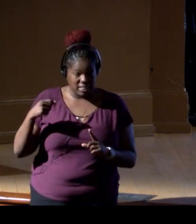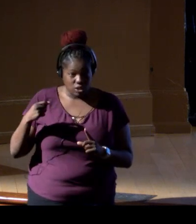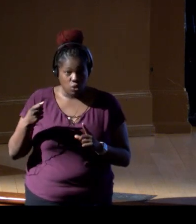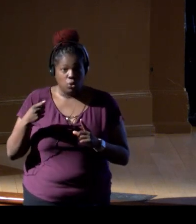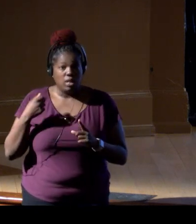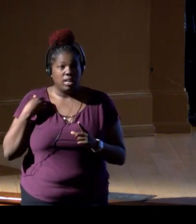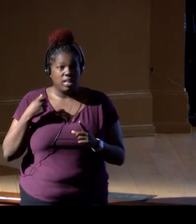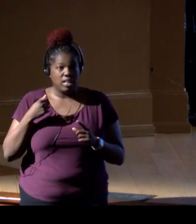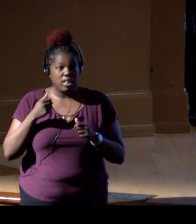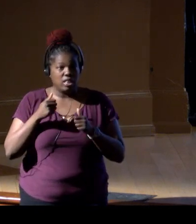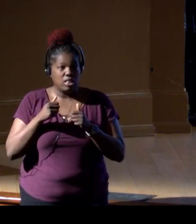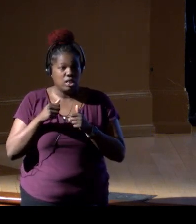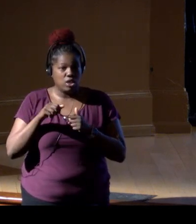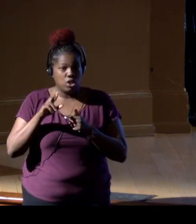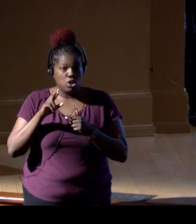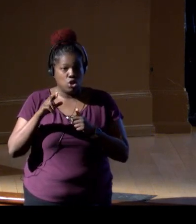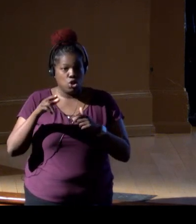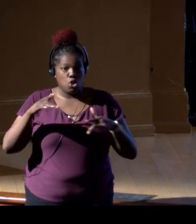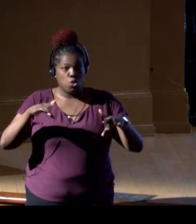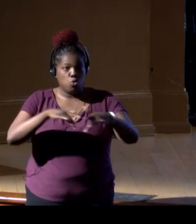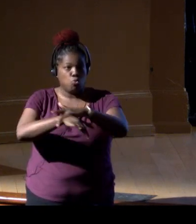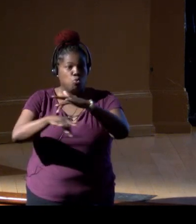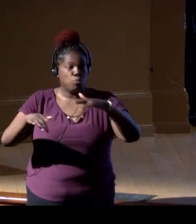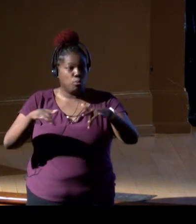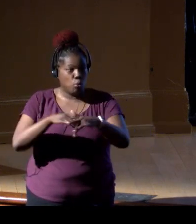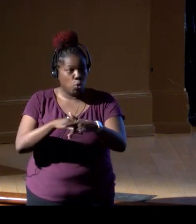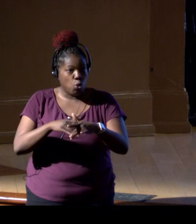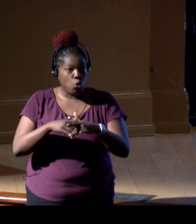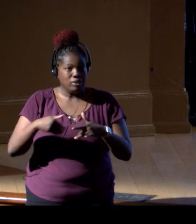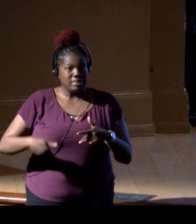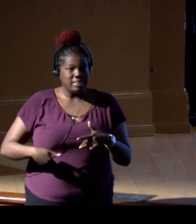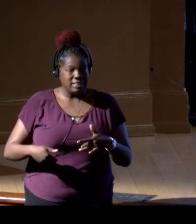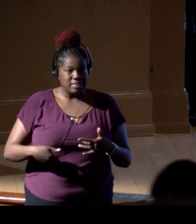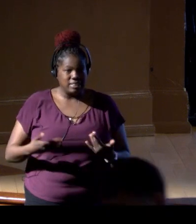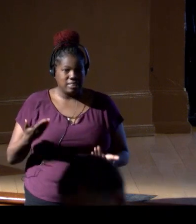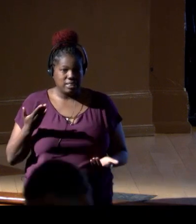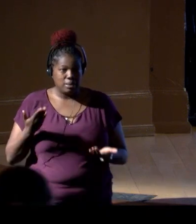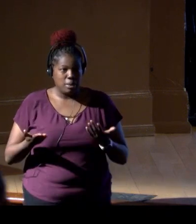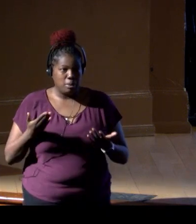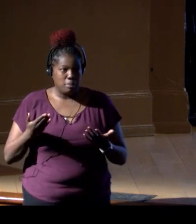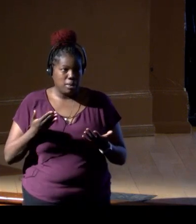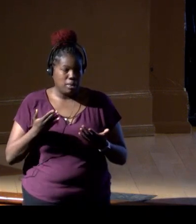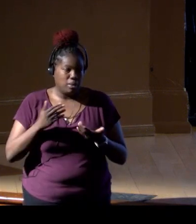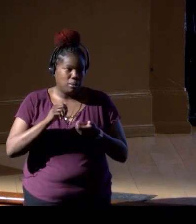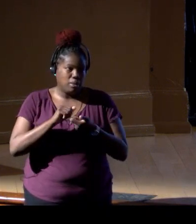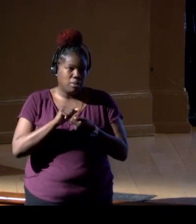from the blooms potentially of the color change that might key the indication